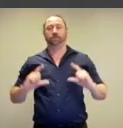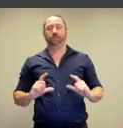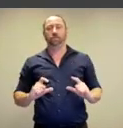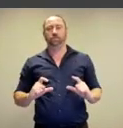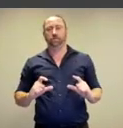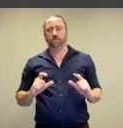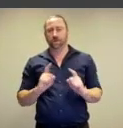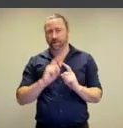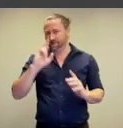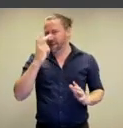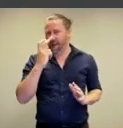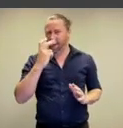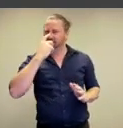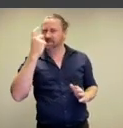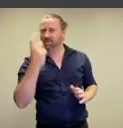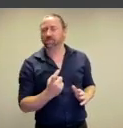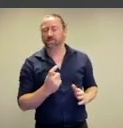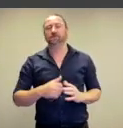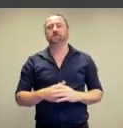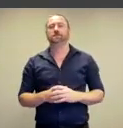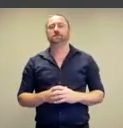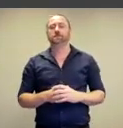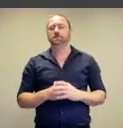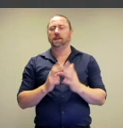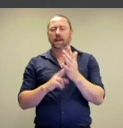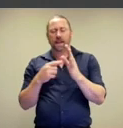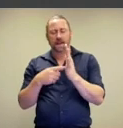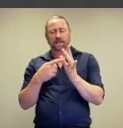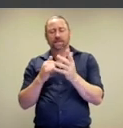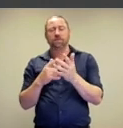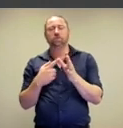off.